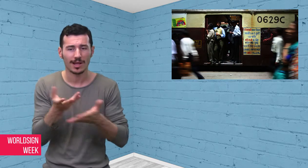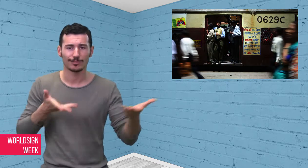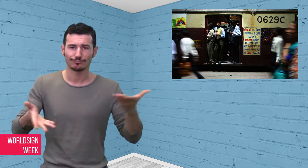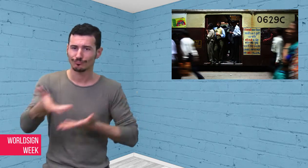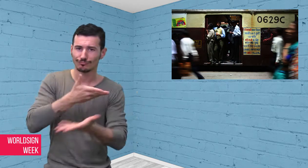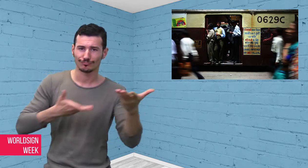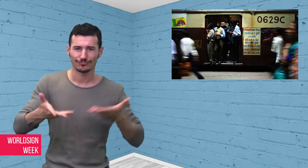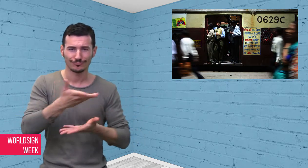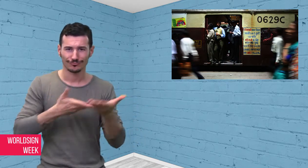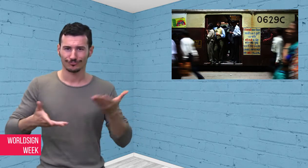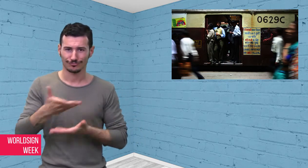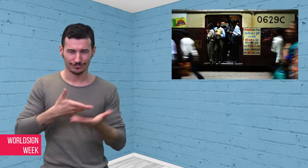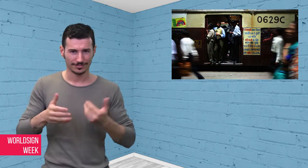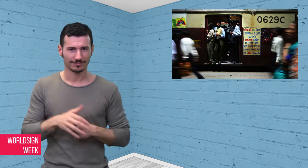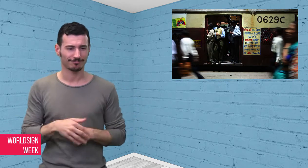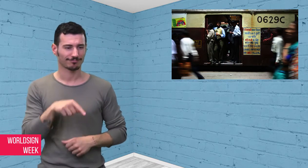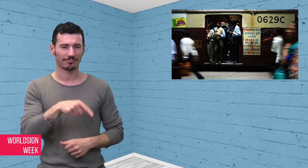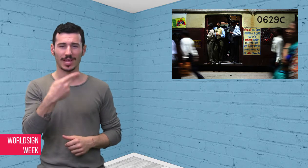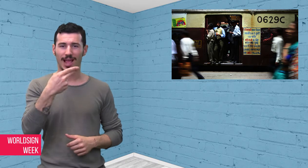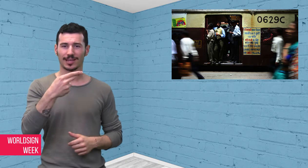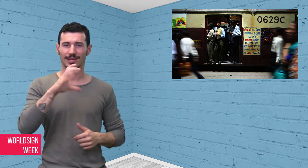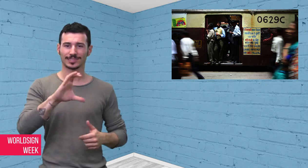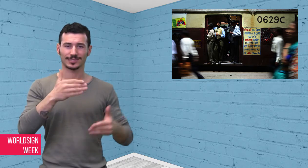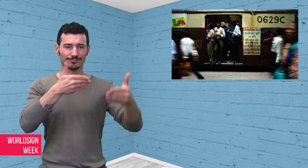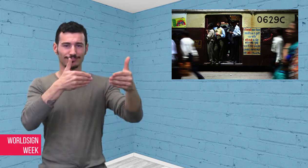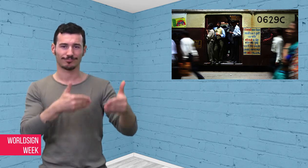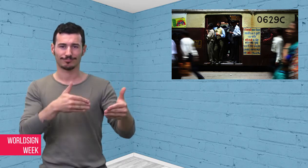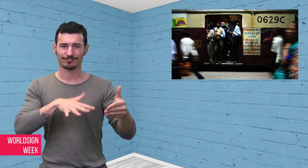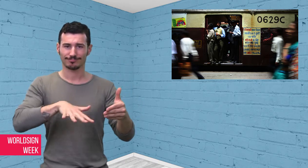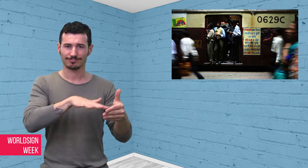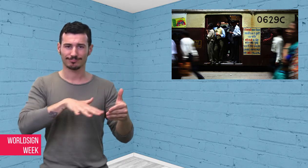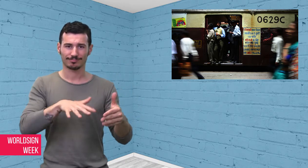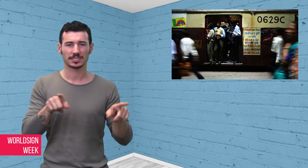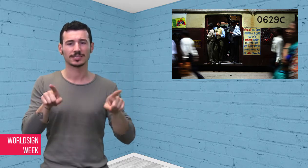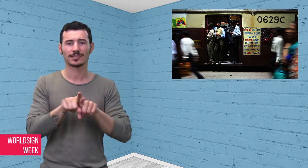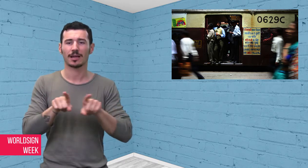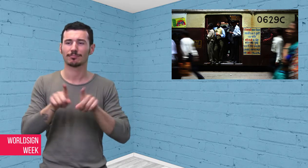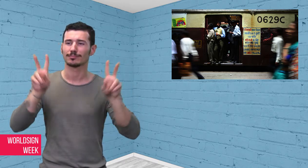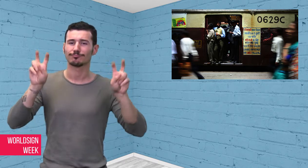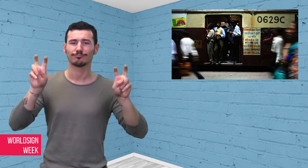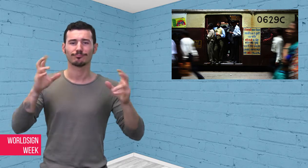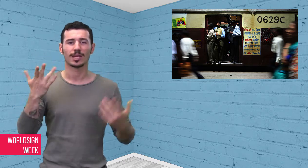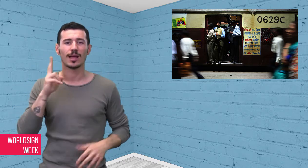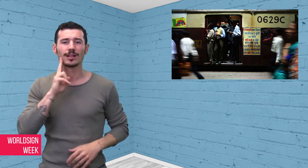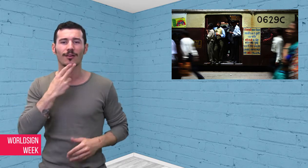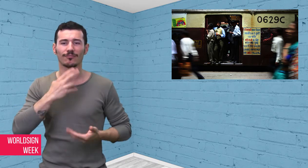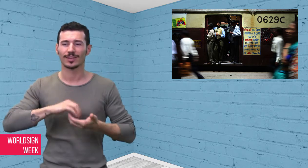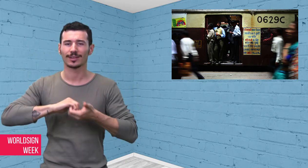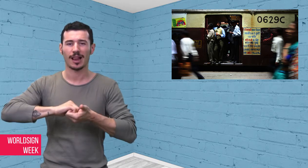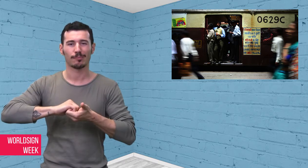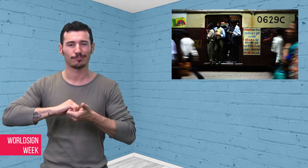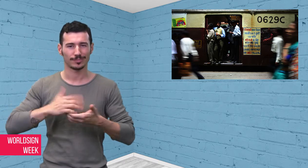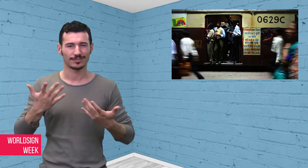know which HC they are in. Deaf people drink their coffee, socialize and get